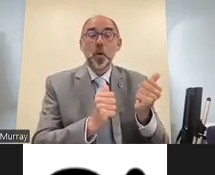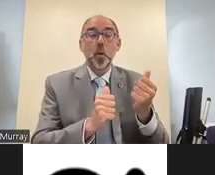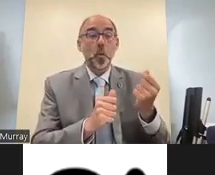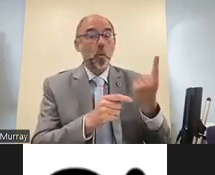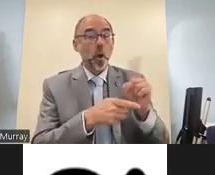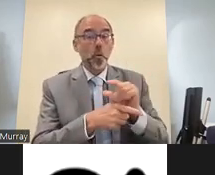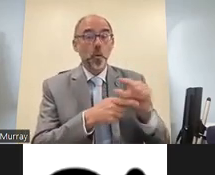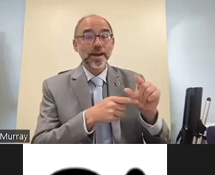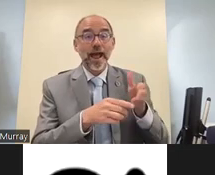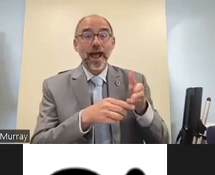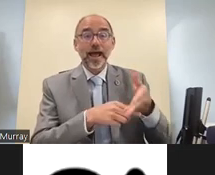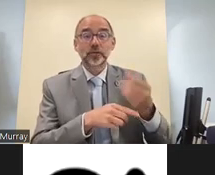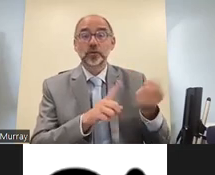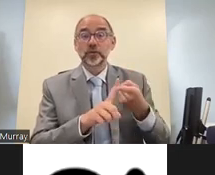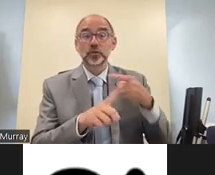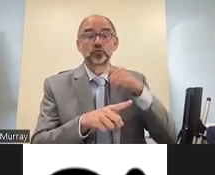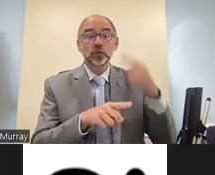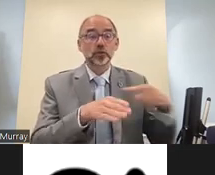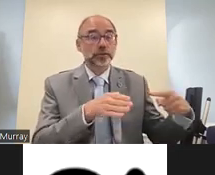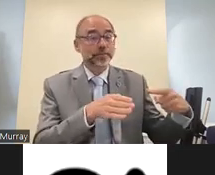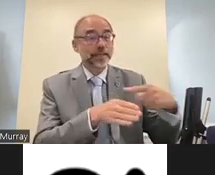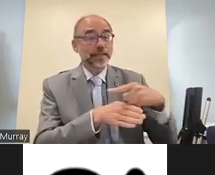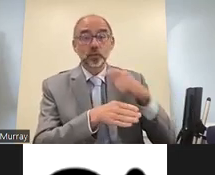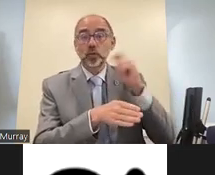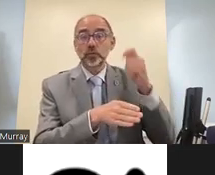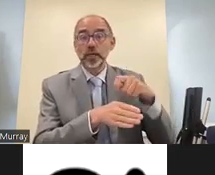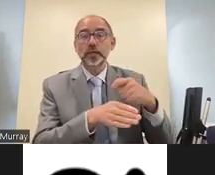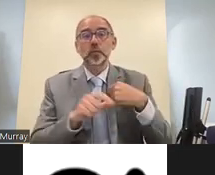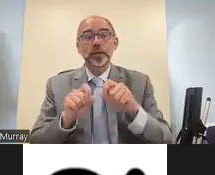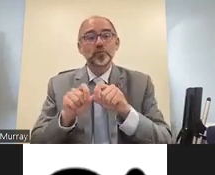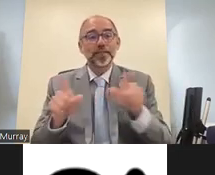experts to ensure that we release the statement of policies for the protection of people in armed